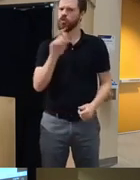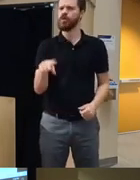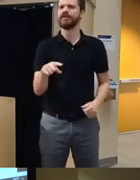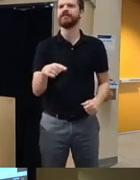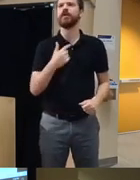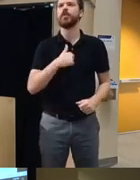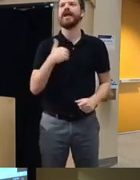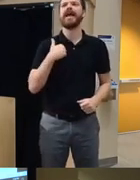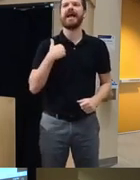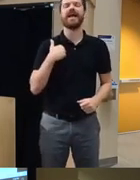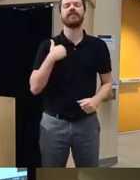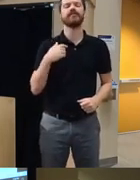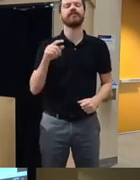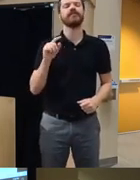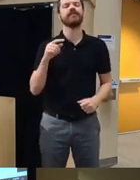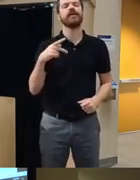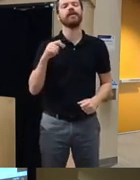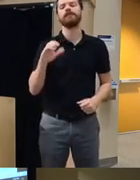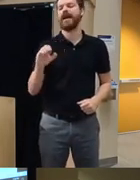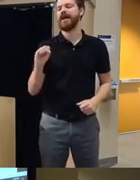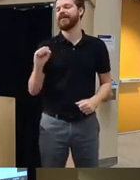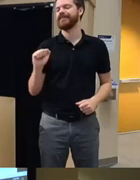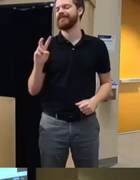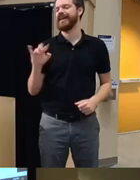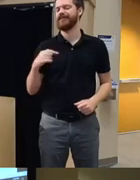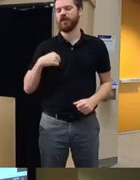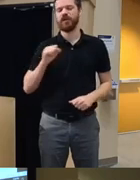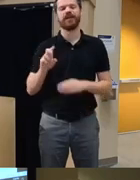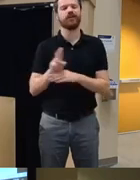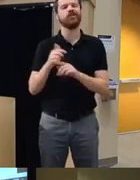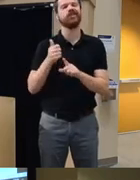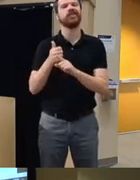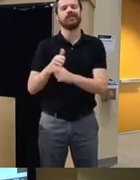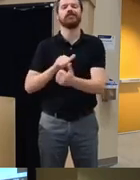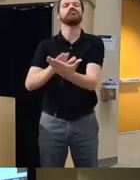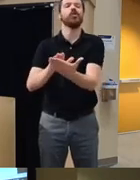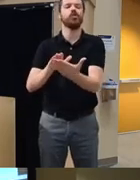do have an instrument called a pat we could use it that that addresses cost effectiveness of the